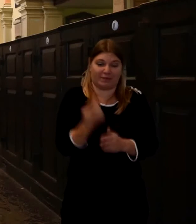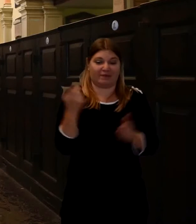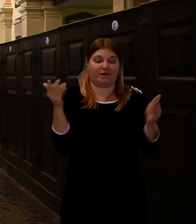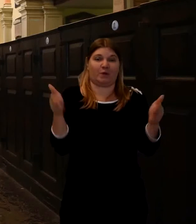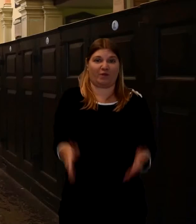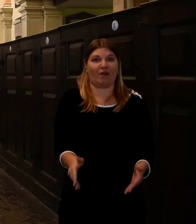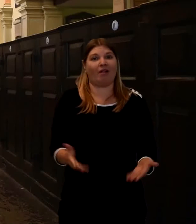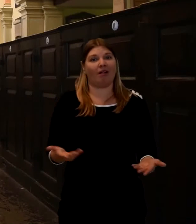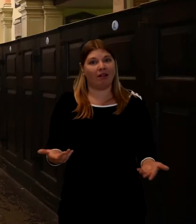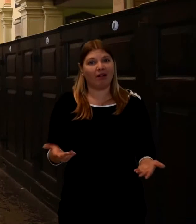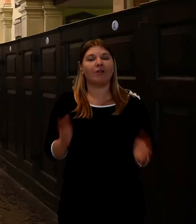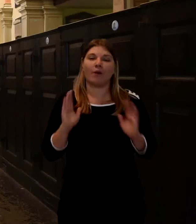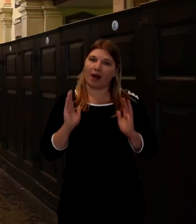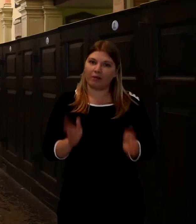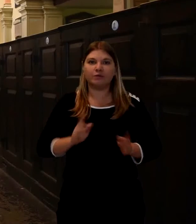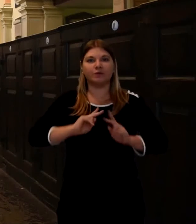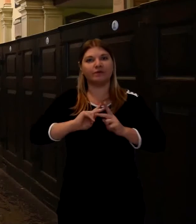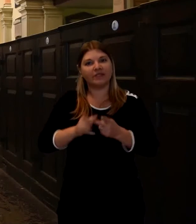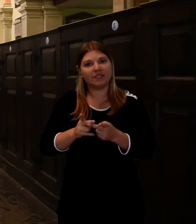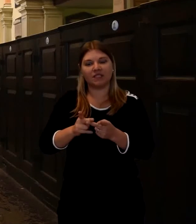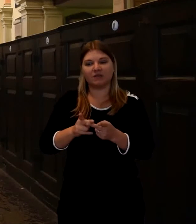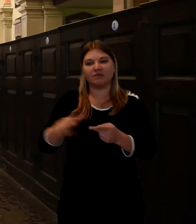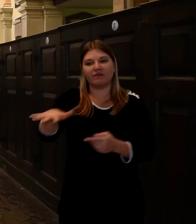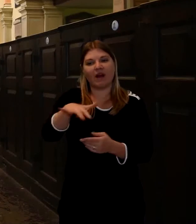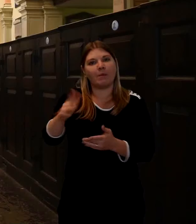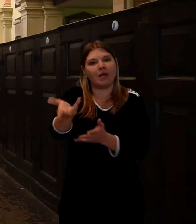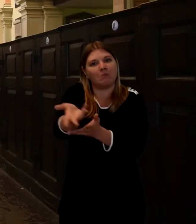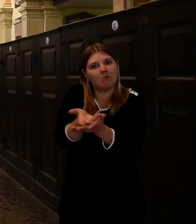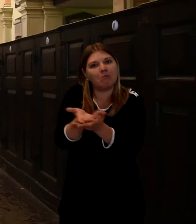So in the initial thing is to spend some time with them